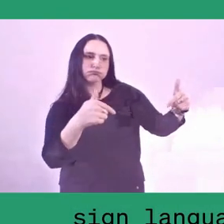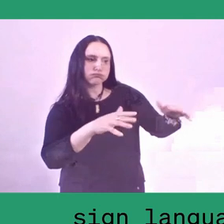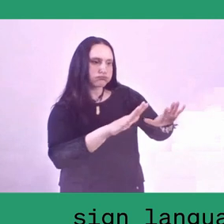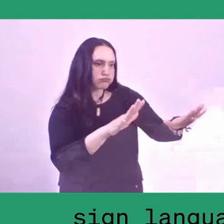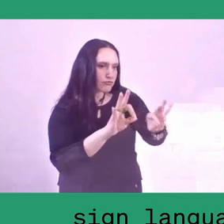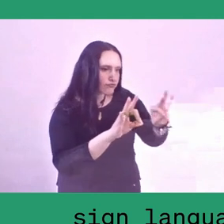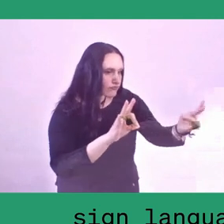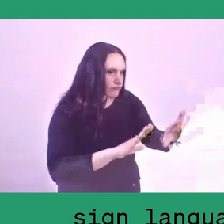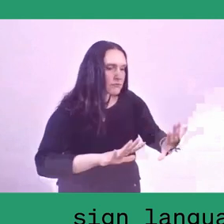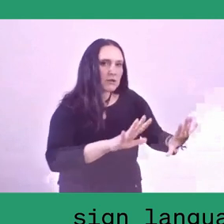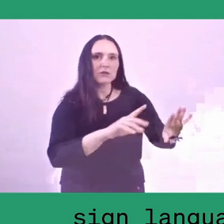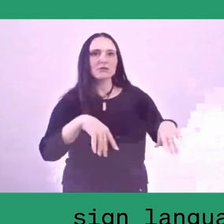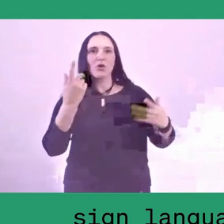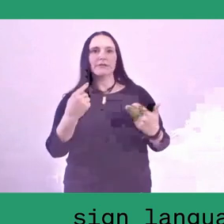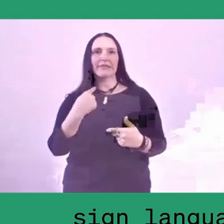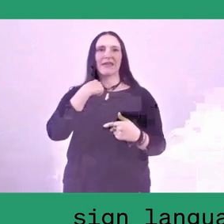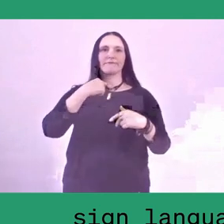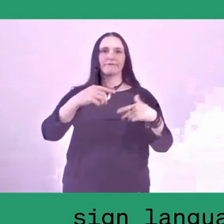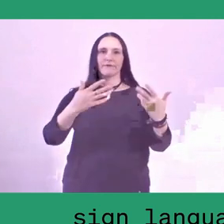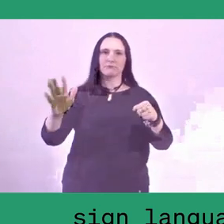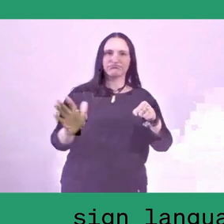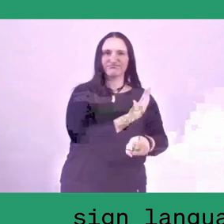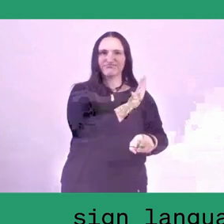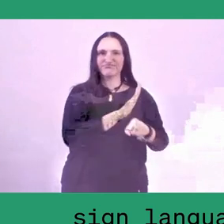from abuse, like Armin already mentioned.